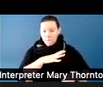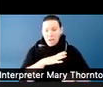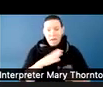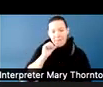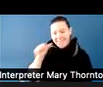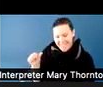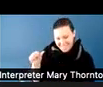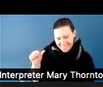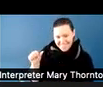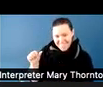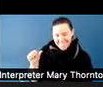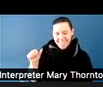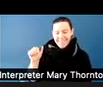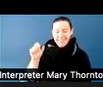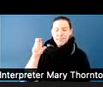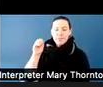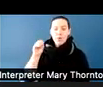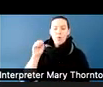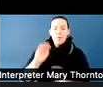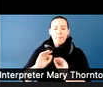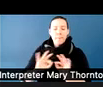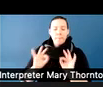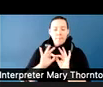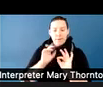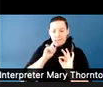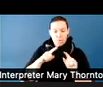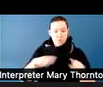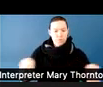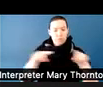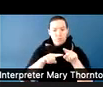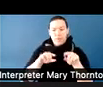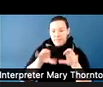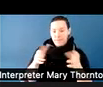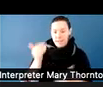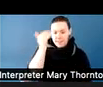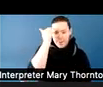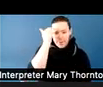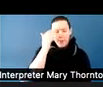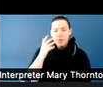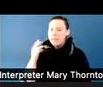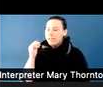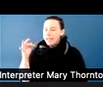And so you can let the rest of the class know what would you like them to do in these moments.